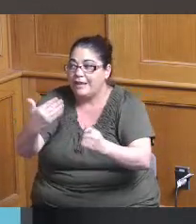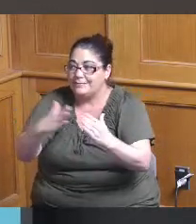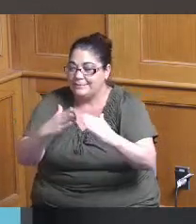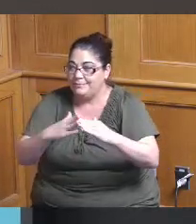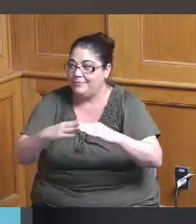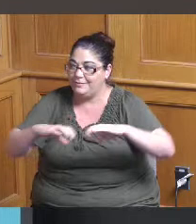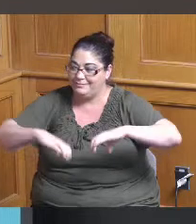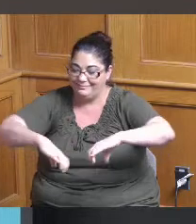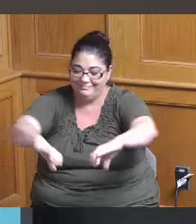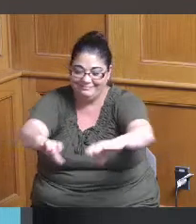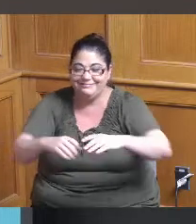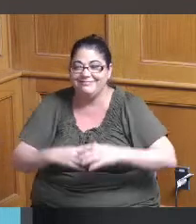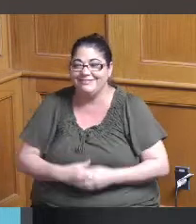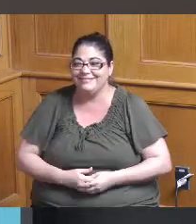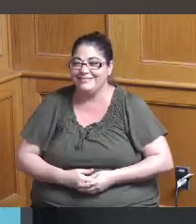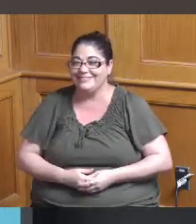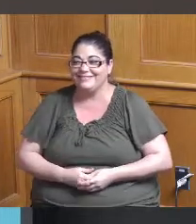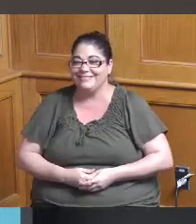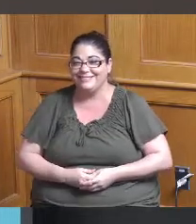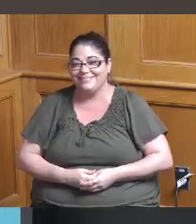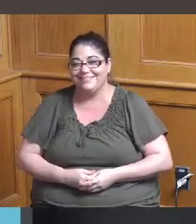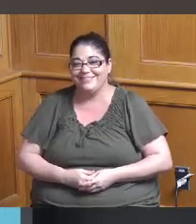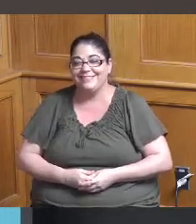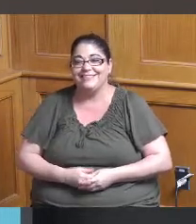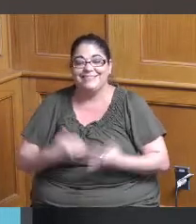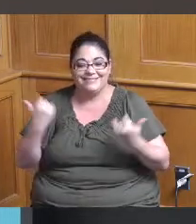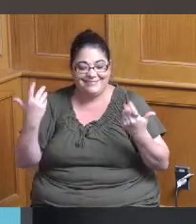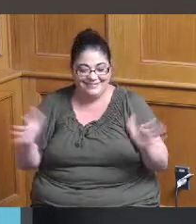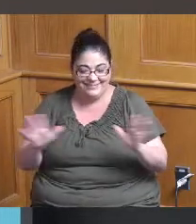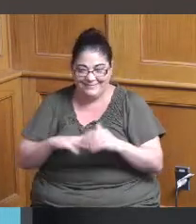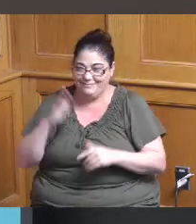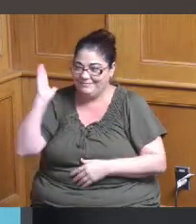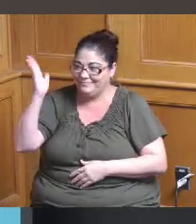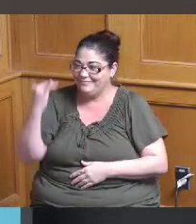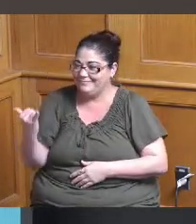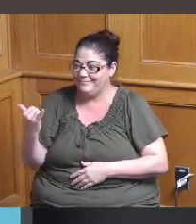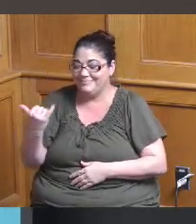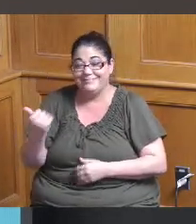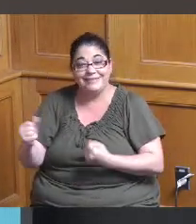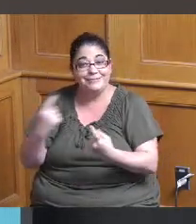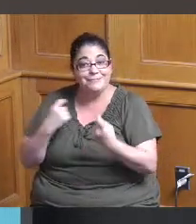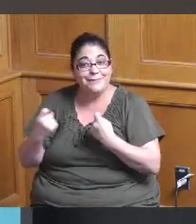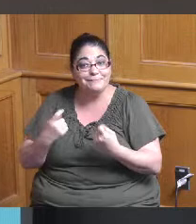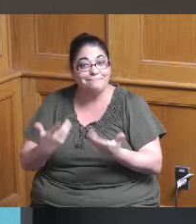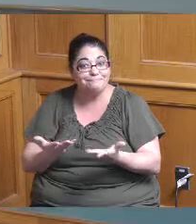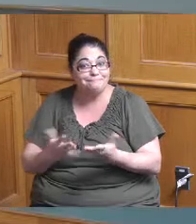that corridor so that concludes my presentation on the mini grants be happy to answer any questions